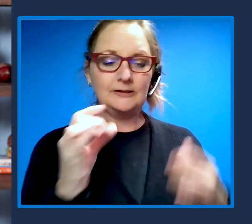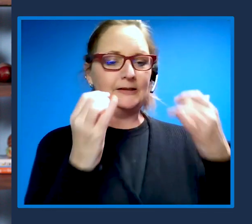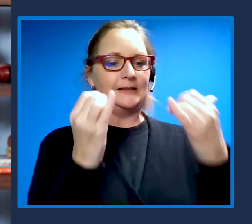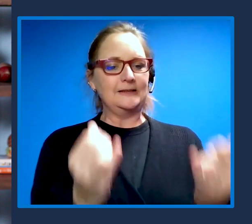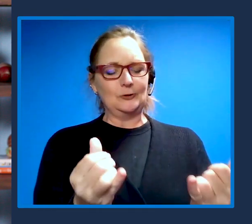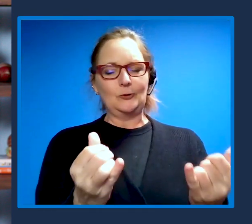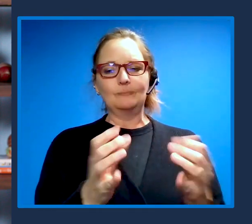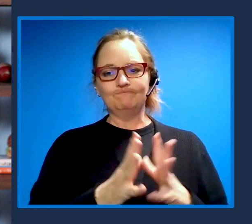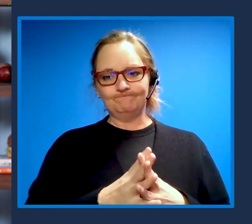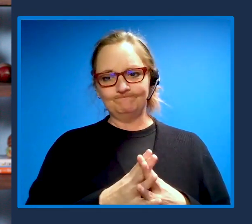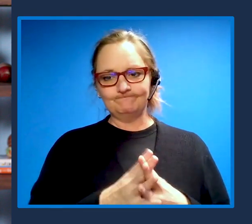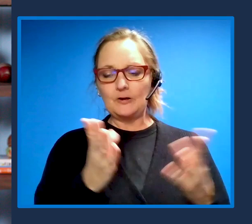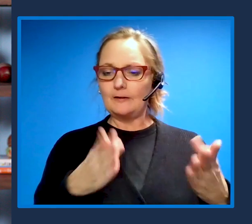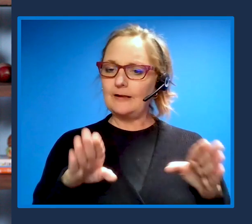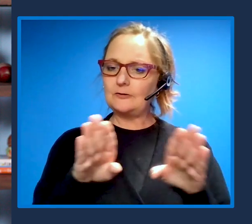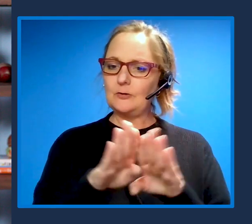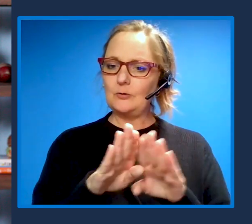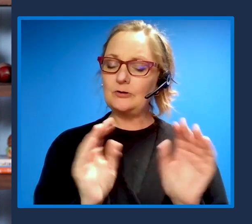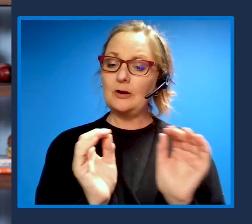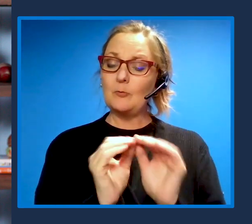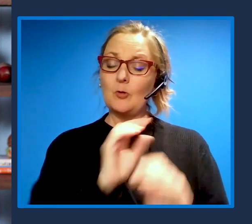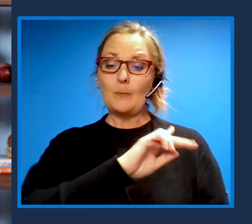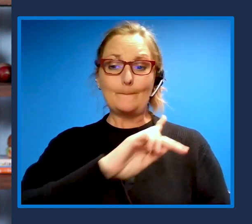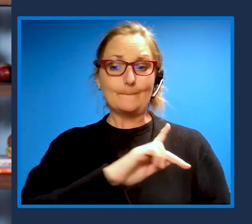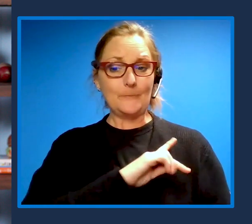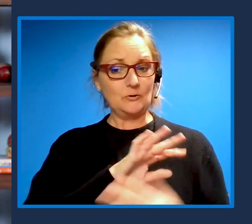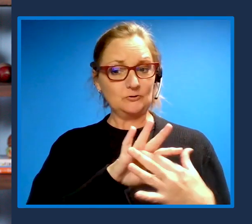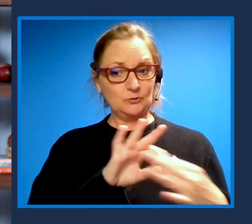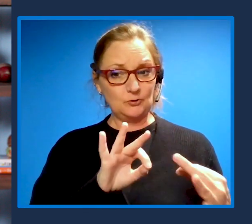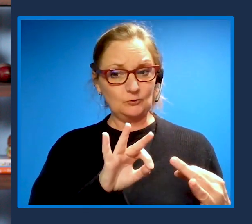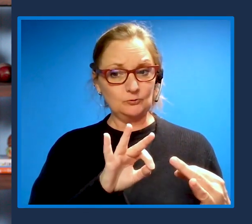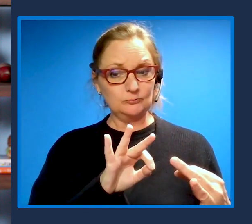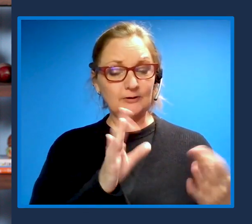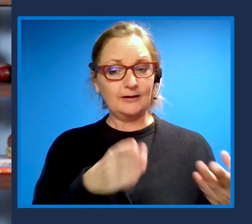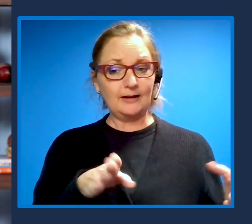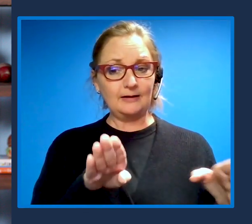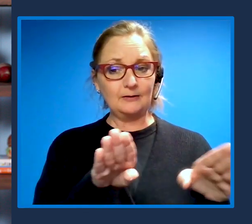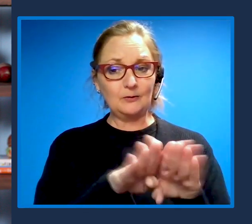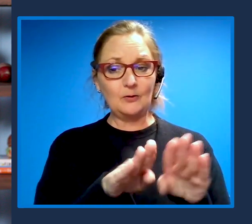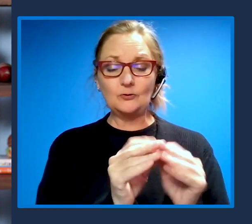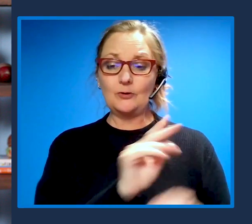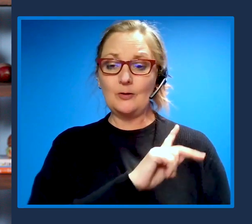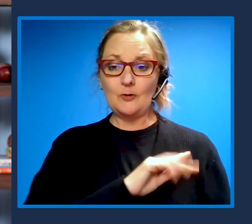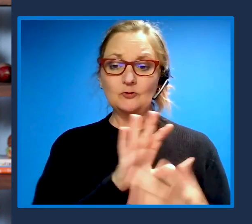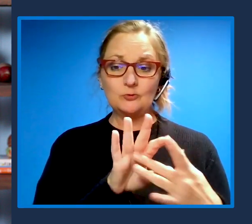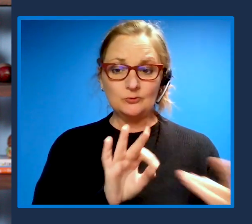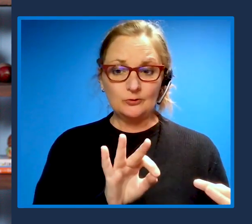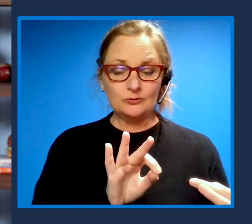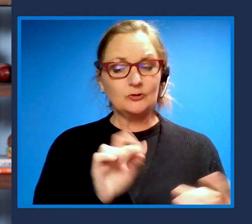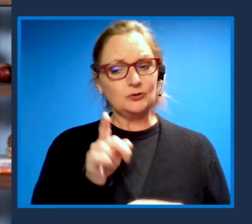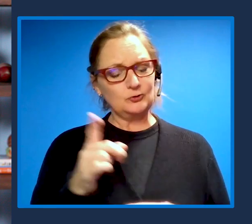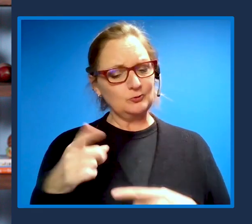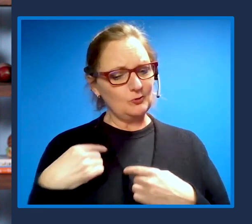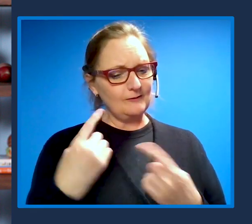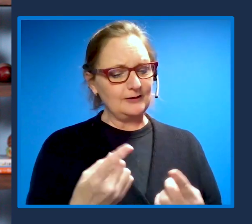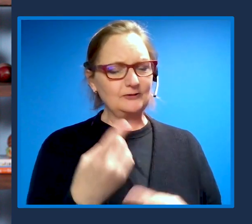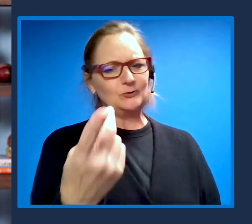I'm really end on on a personal note. You over the years and we've worked together a long time,